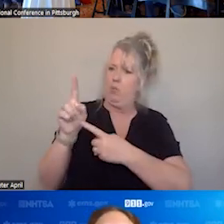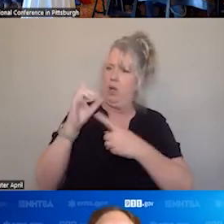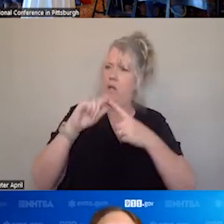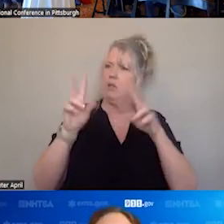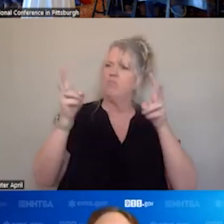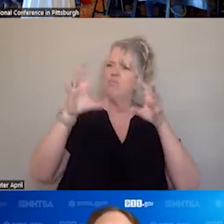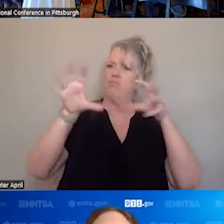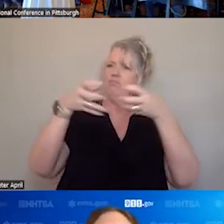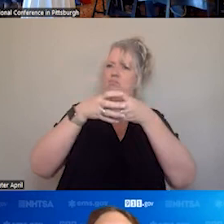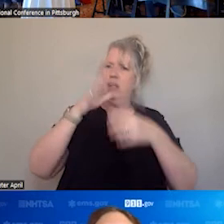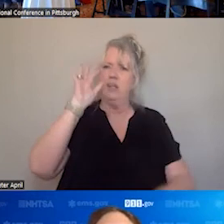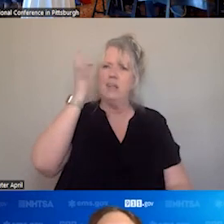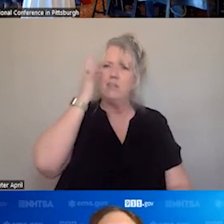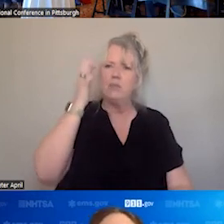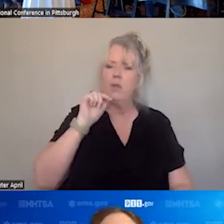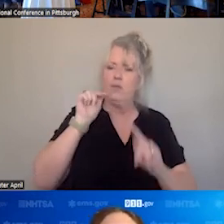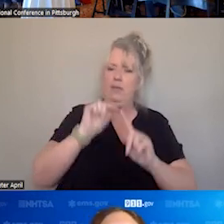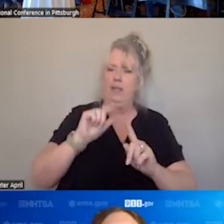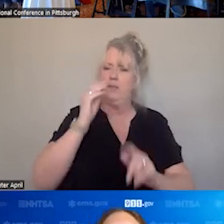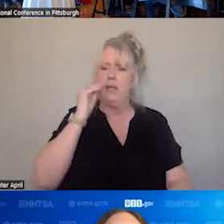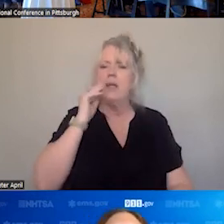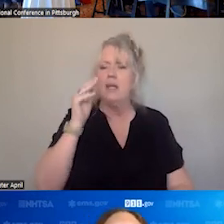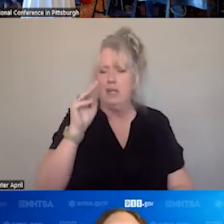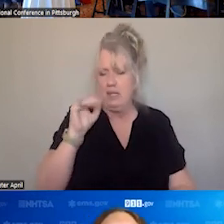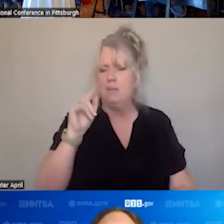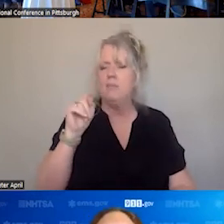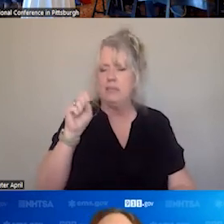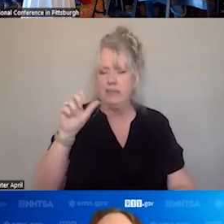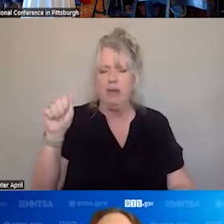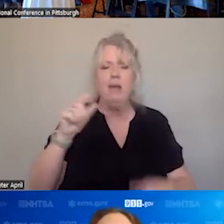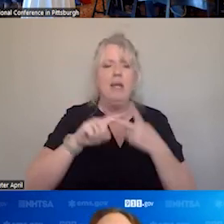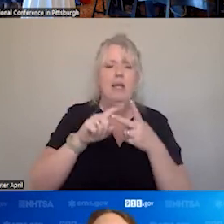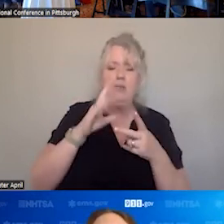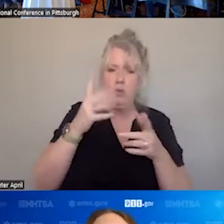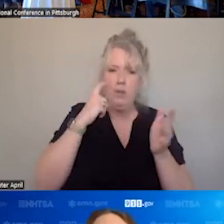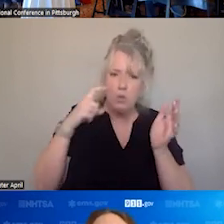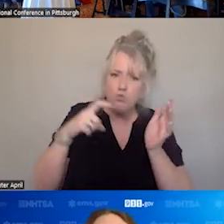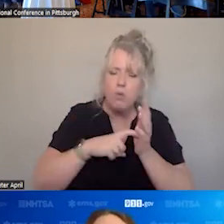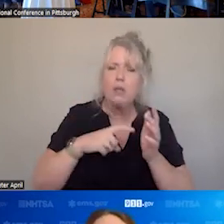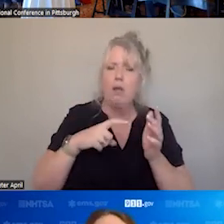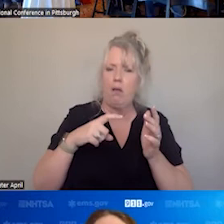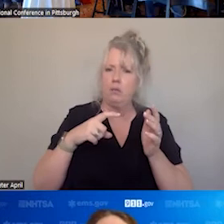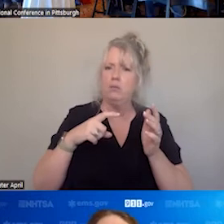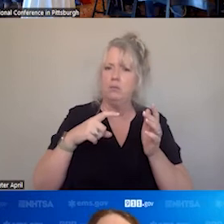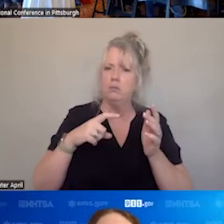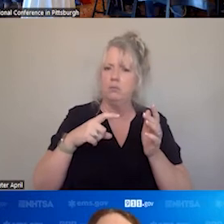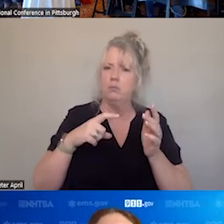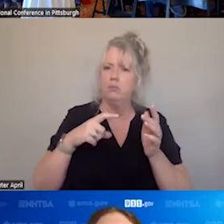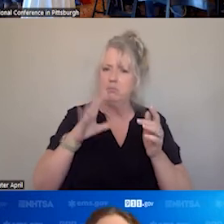EMS HAS A DEFACTO FEDERAL HOME IN NTSA, RECOGNIZING THAT, HAVING THAT SYSTEM OF SYSTEMS,